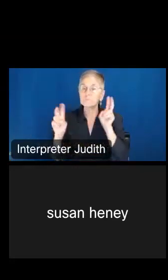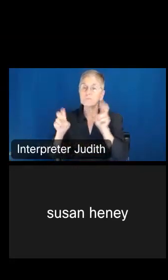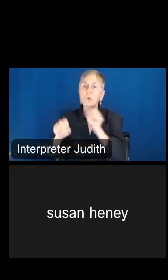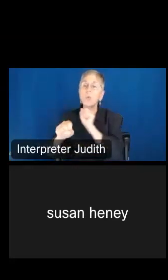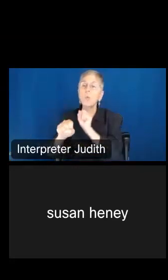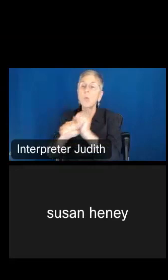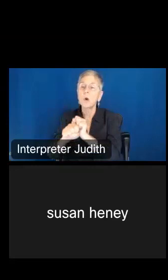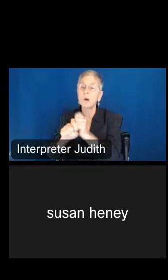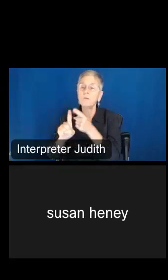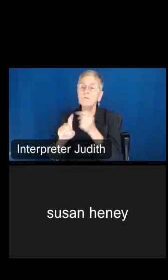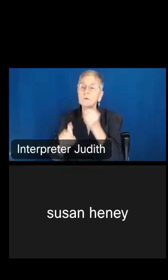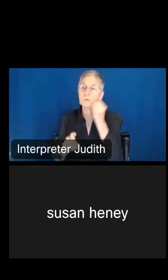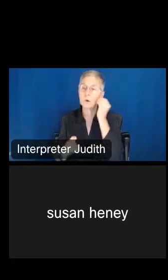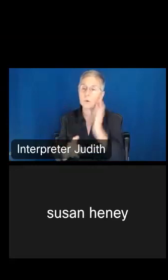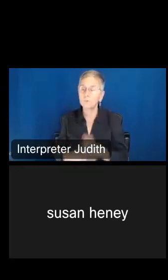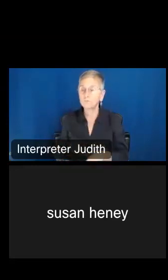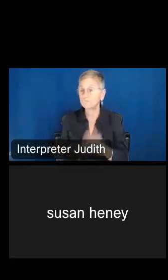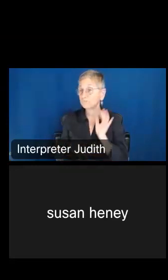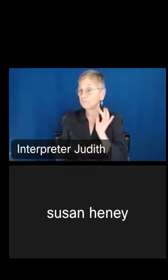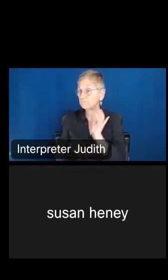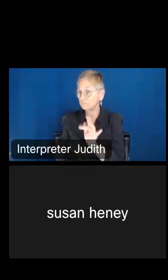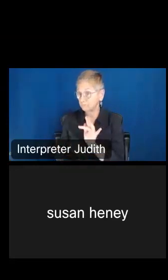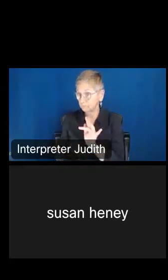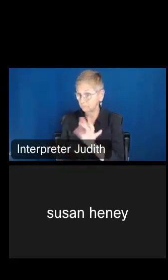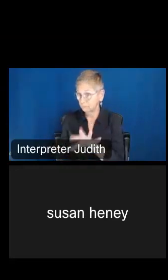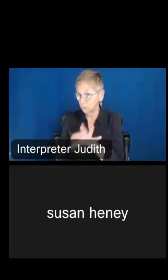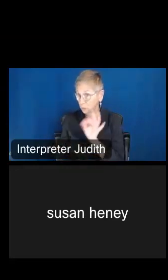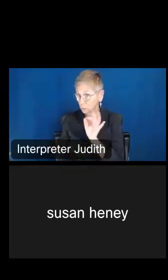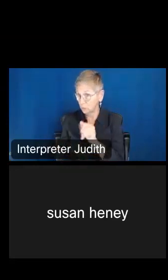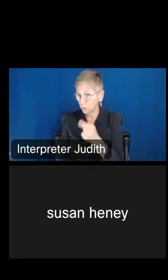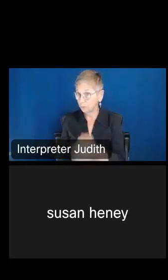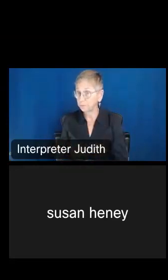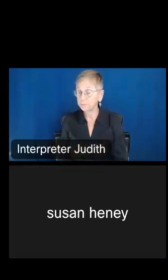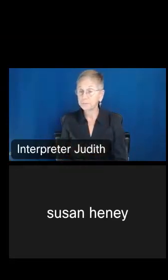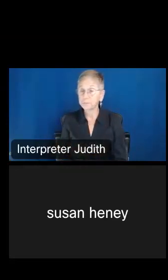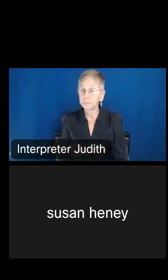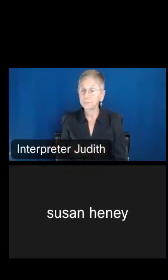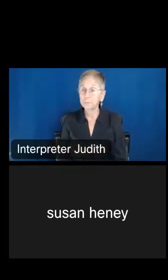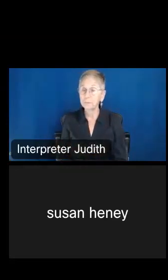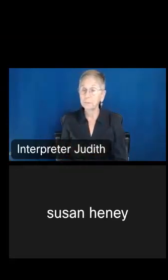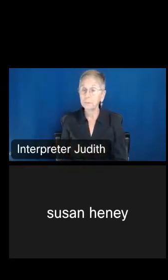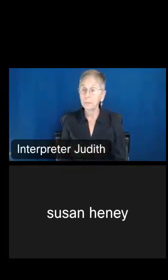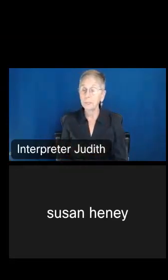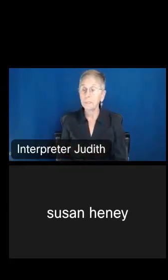can go ahead and select that as well. So we have both of our variables now selected.